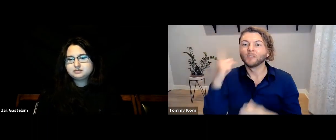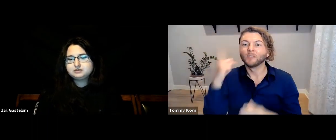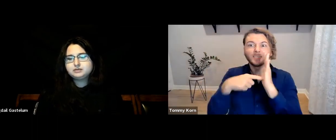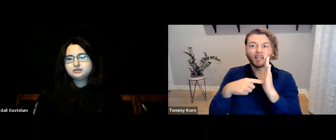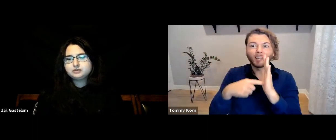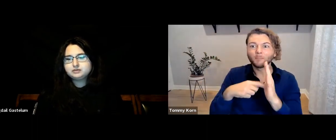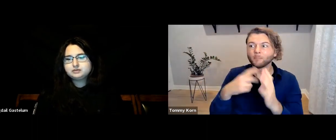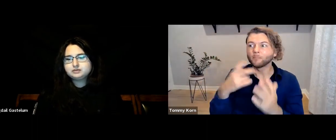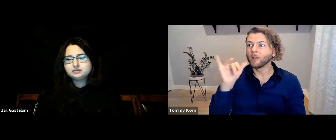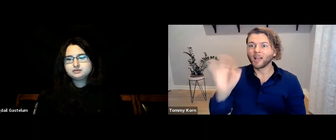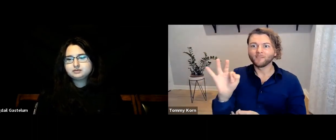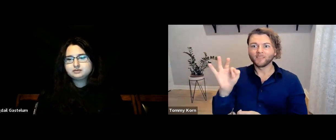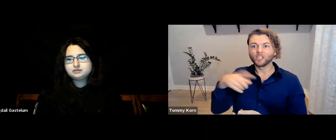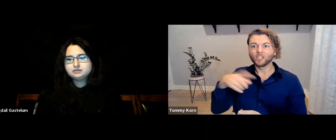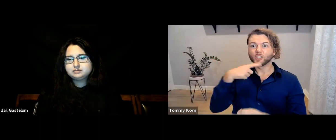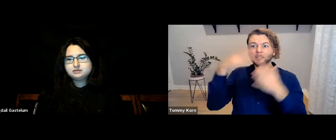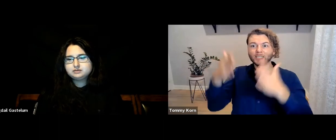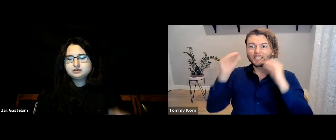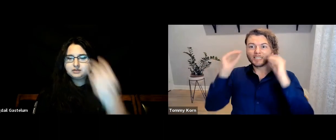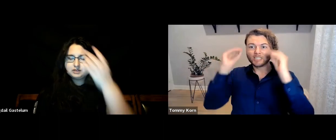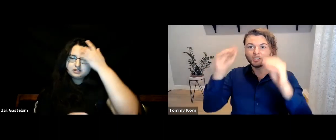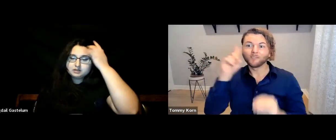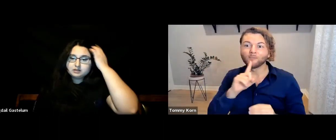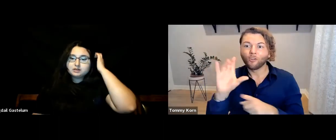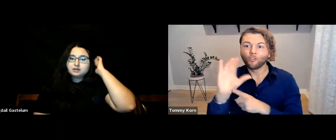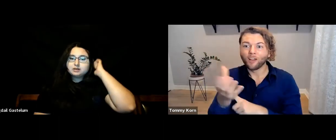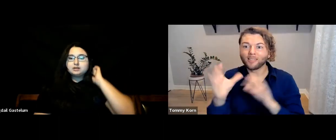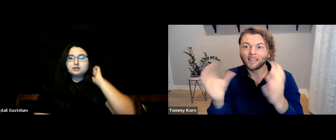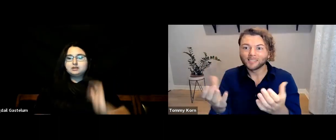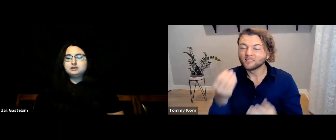For example, if a hearing person wants to teach a Deaf Culture class,